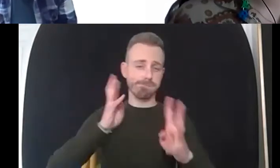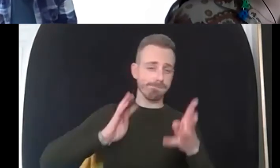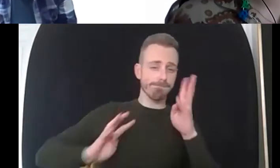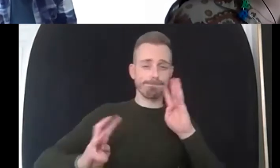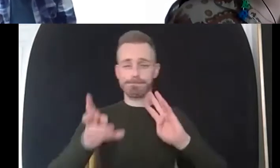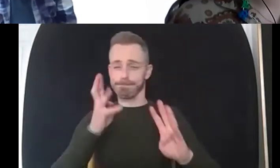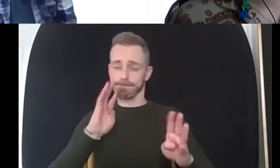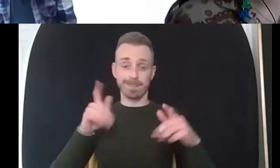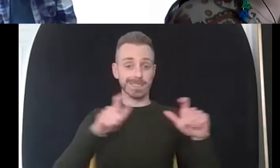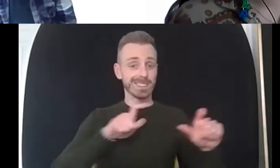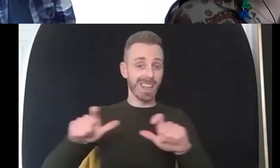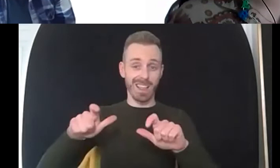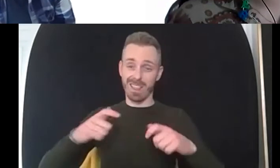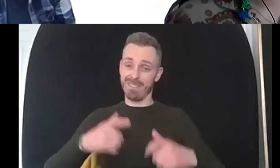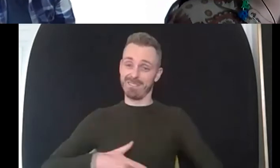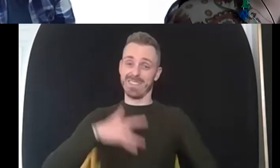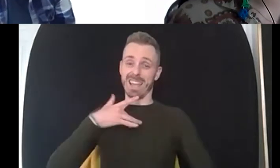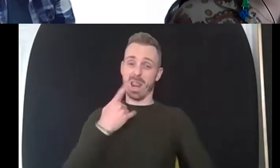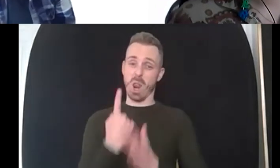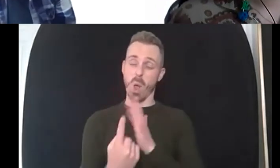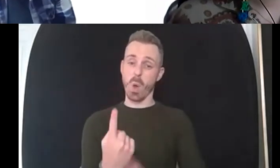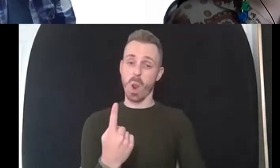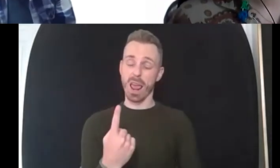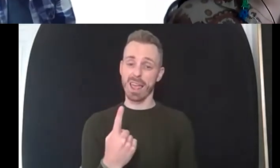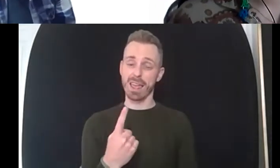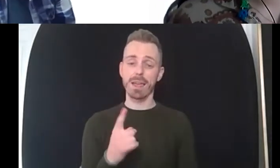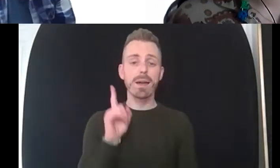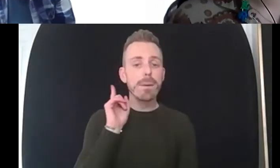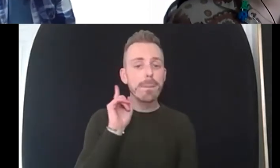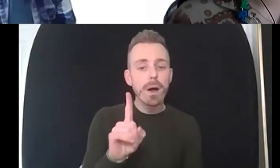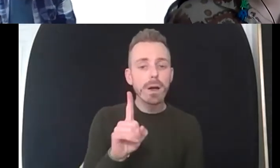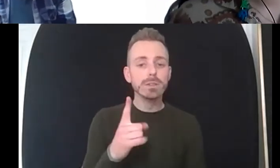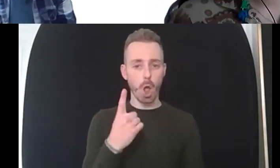loneliness is about being with yourself and there is something about i kind of i've got the voice